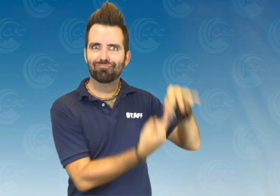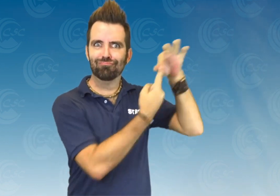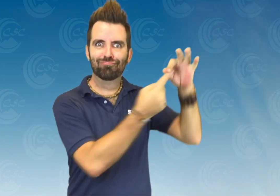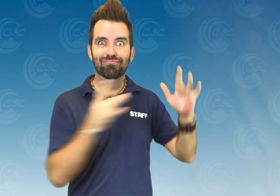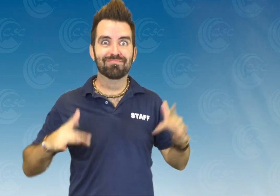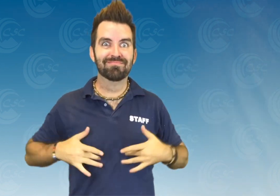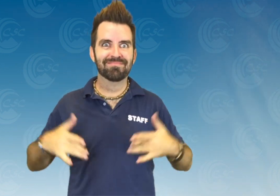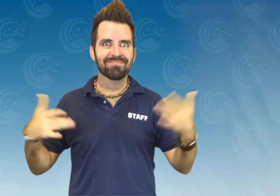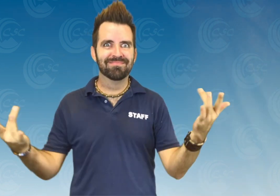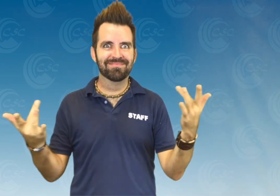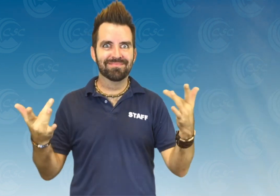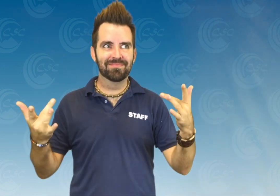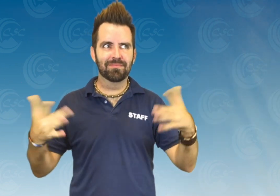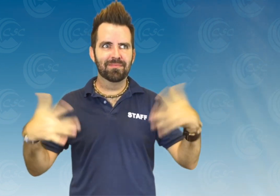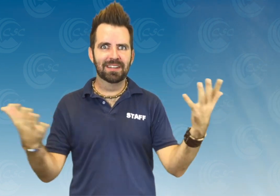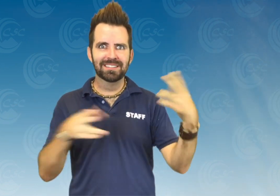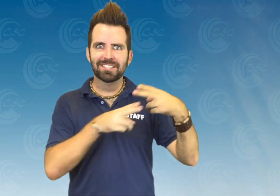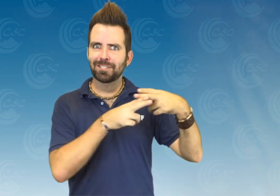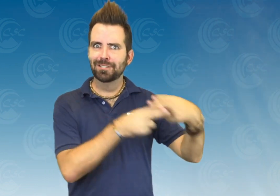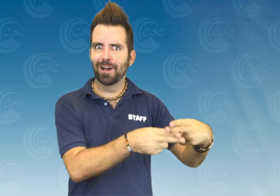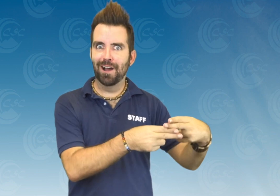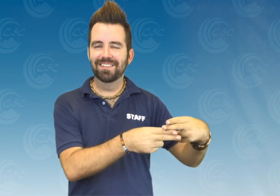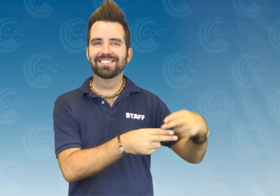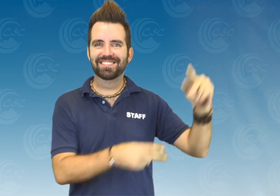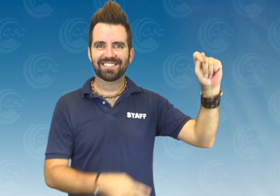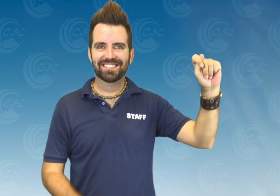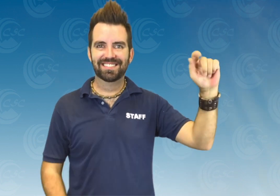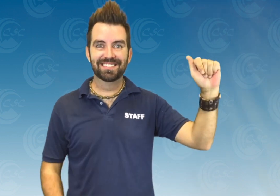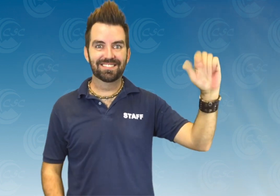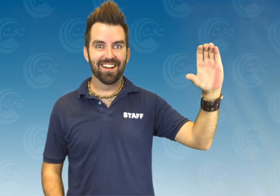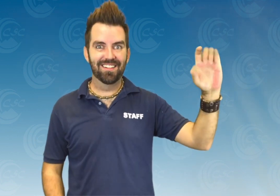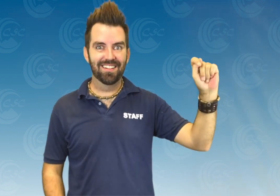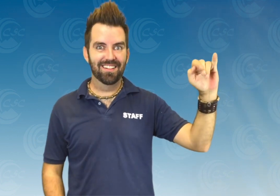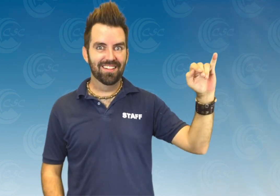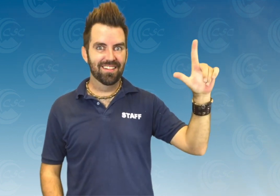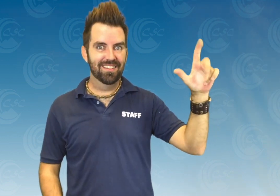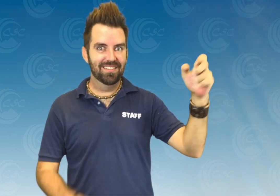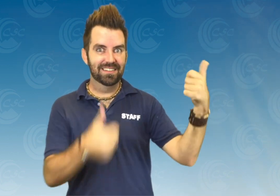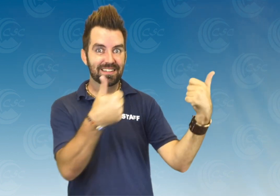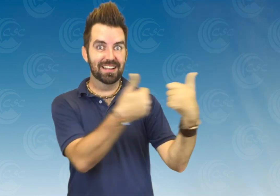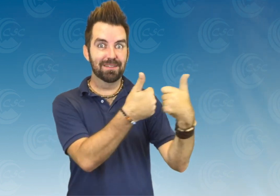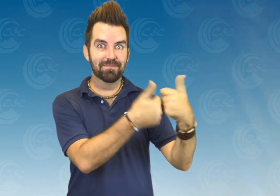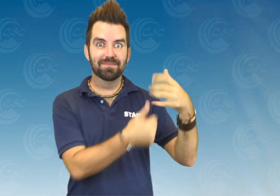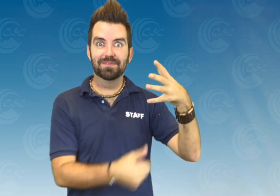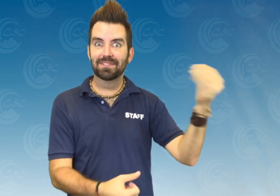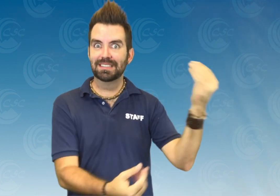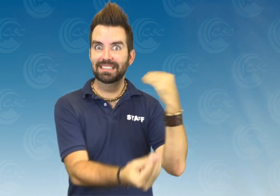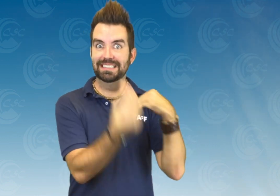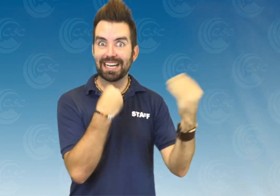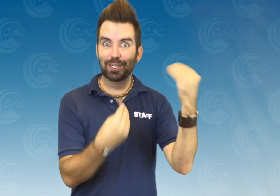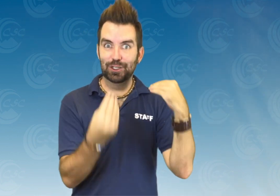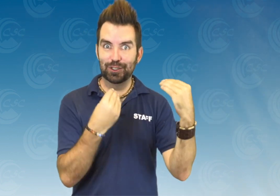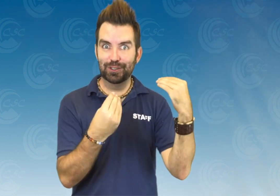There will be a special event! It's called "Tactile Games and Dinner".